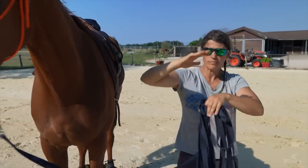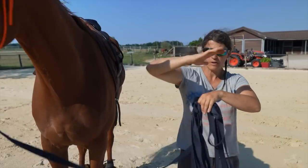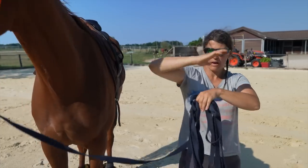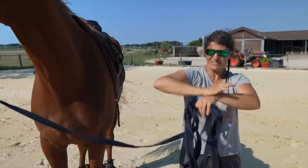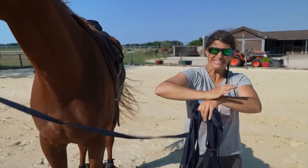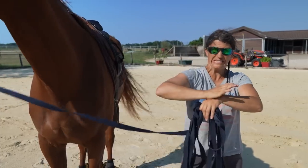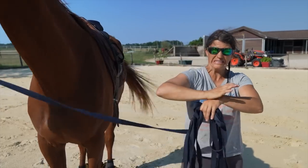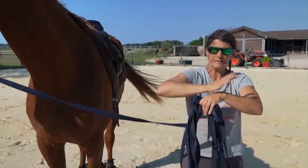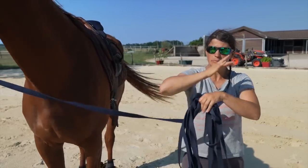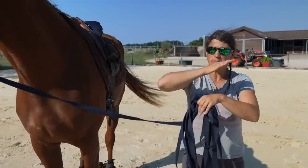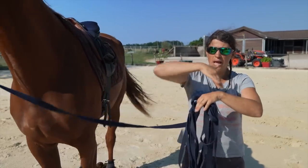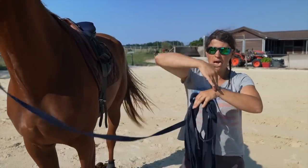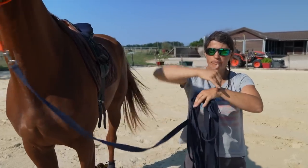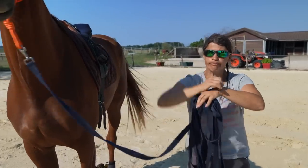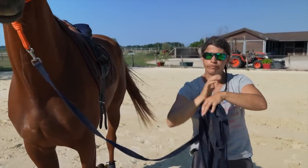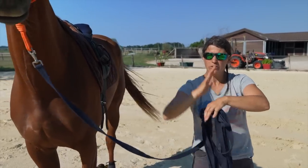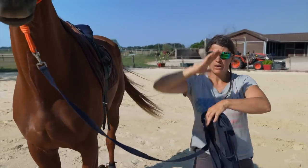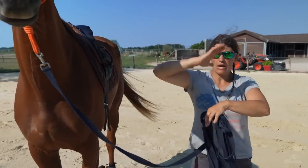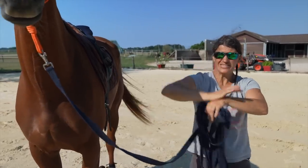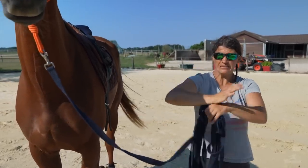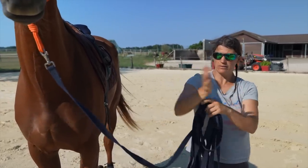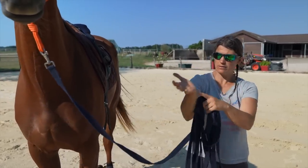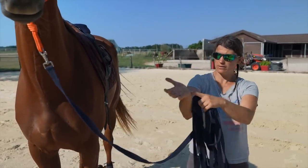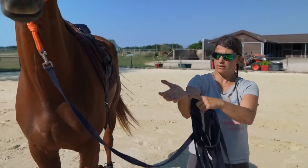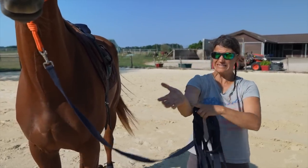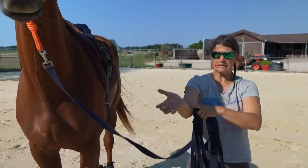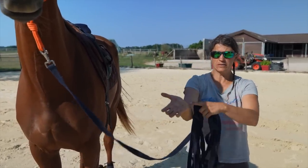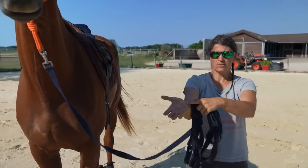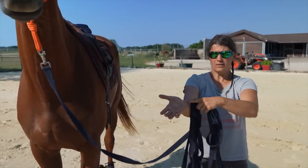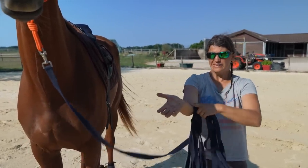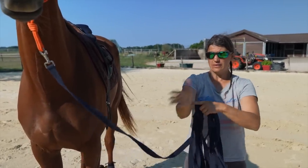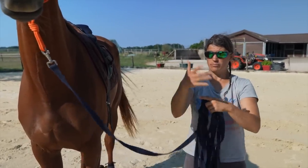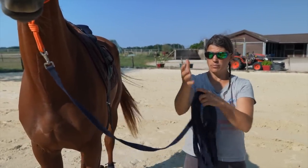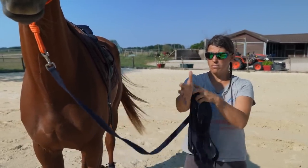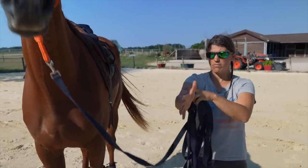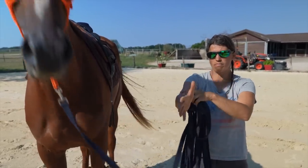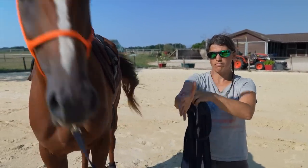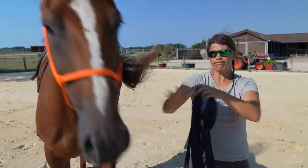her hooves would slam down and shock her muscles.